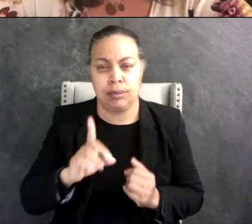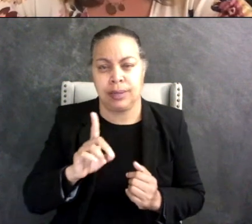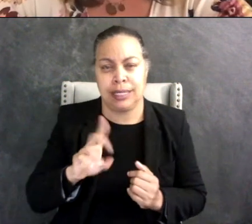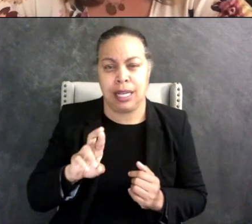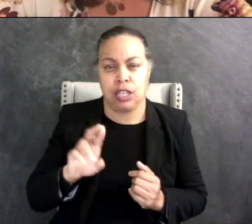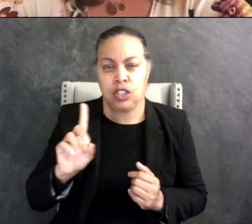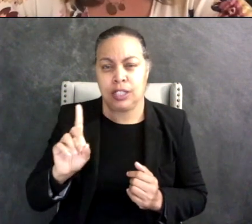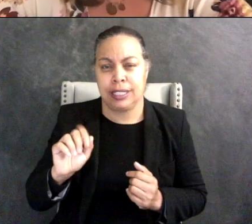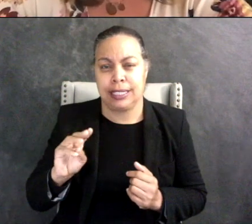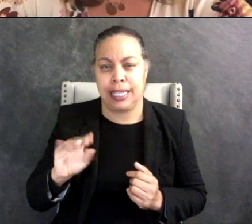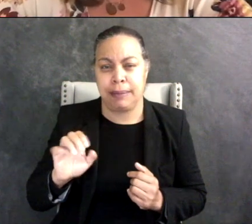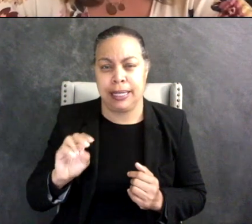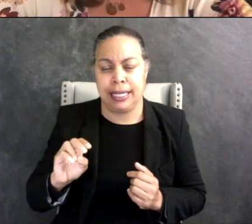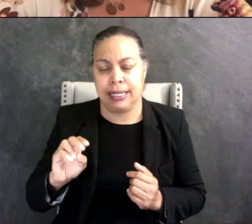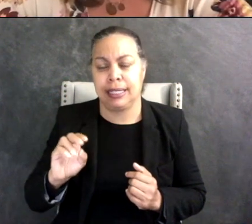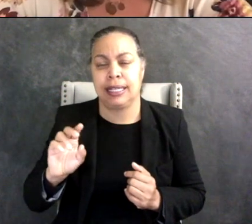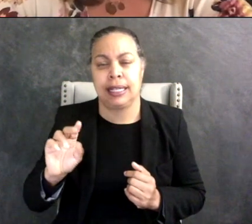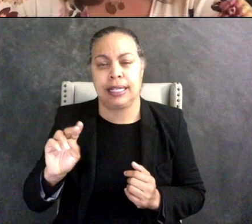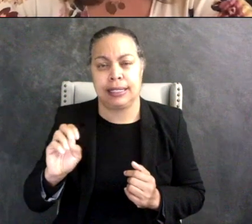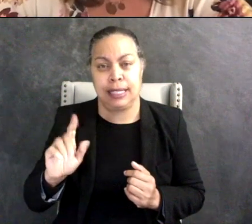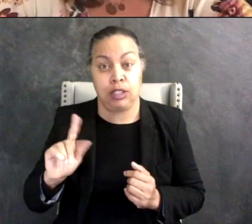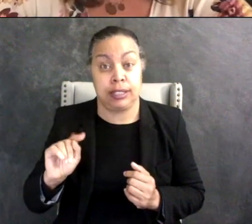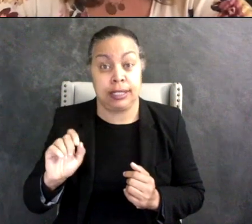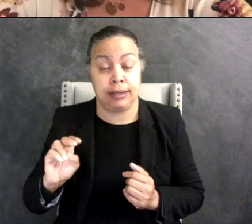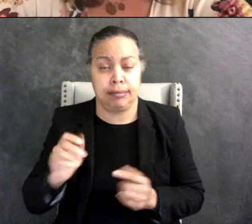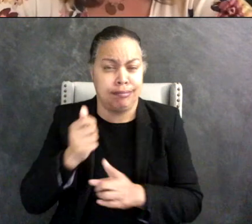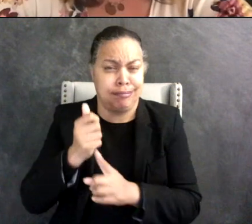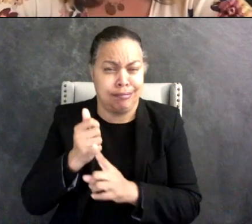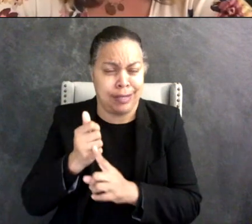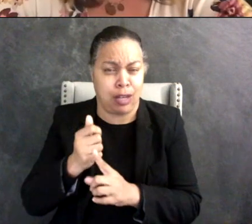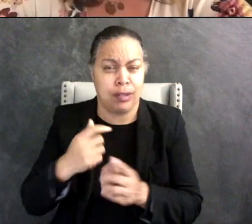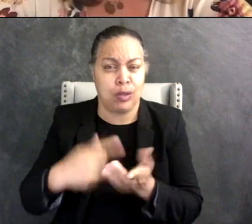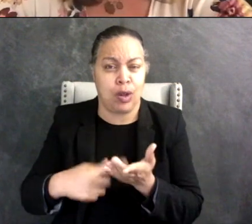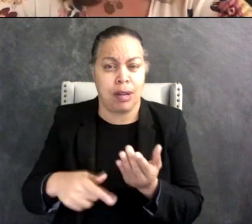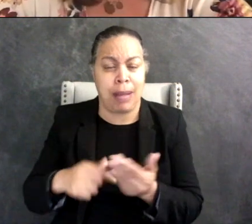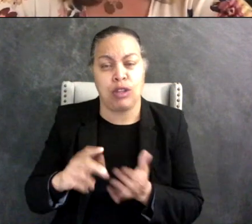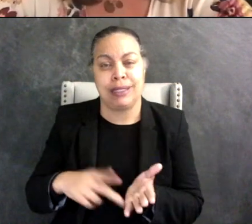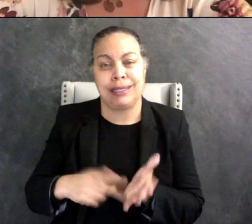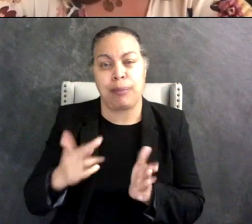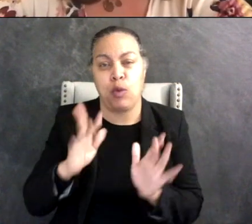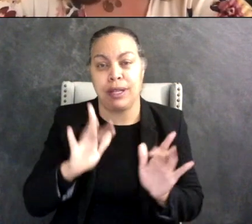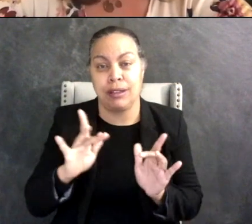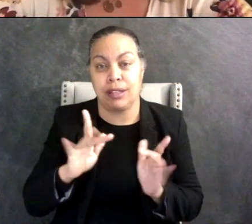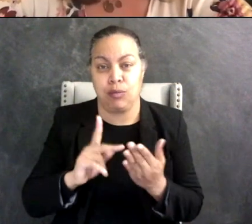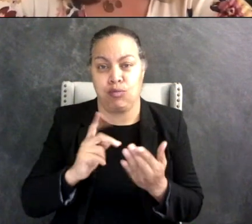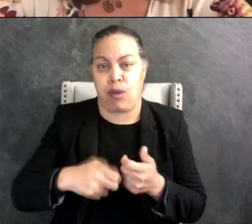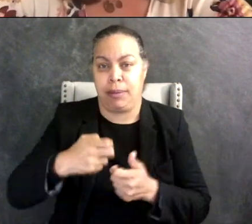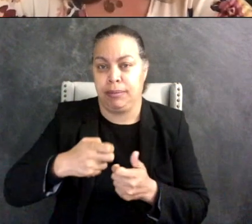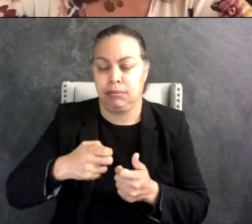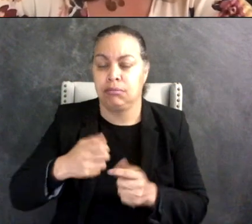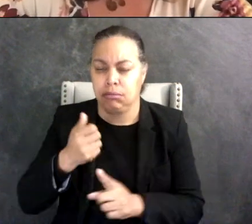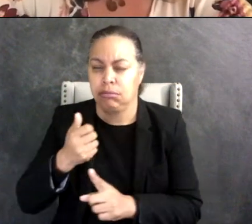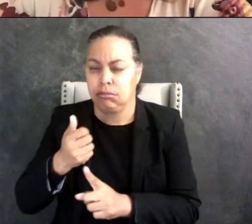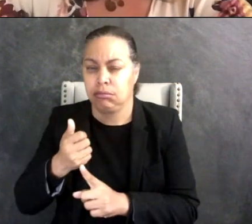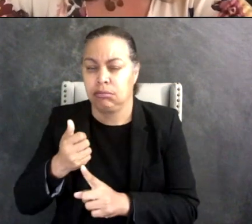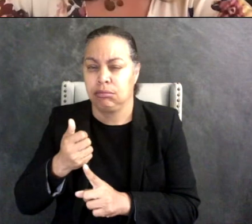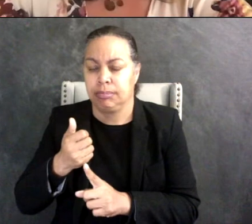is an autistic researcher who discusses the double empathy problem and so you know just as it may be